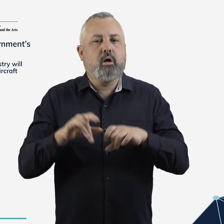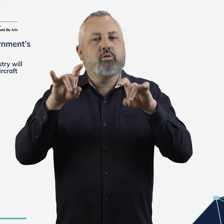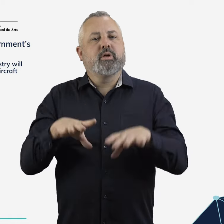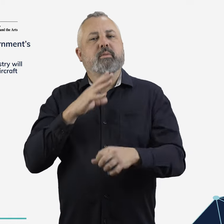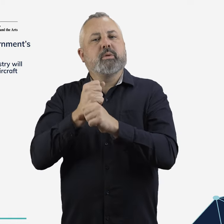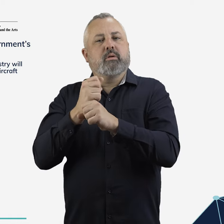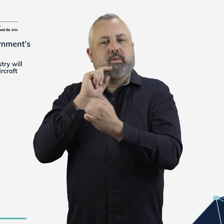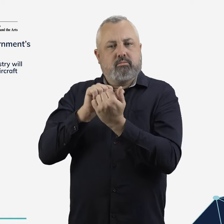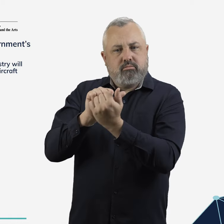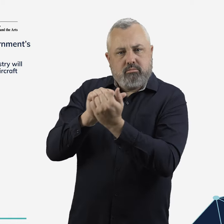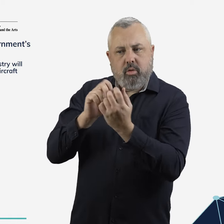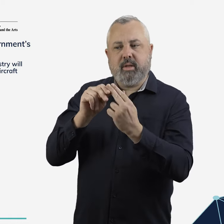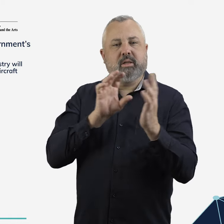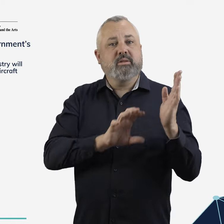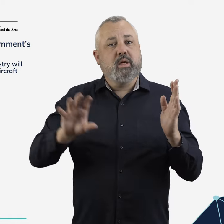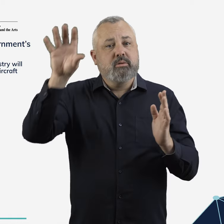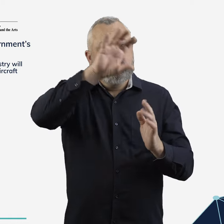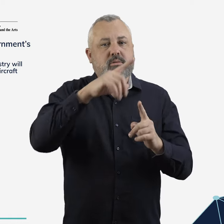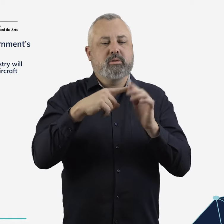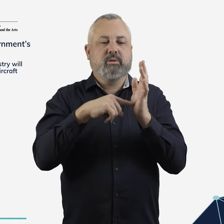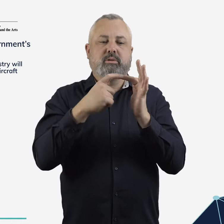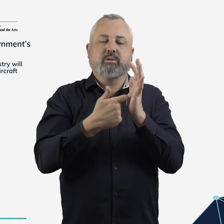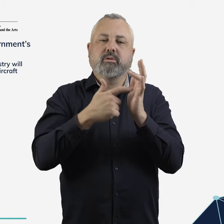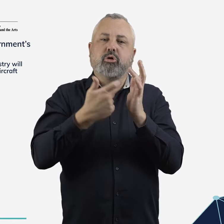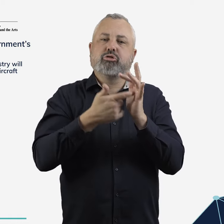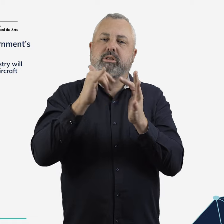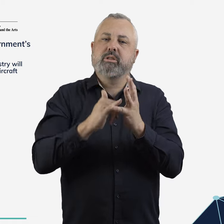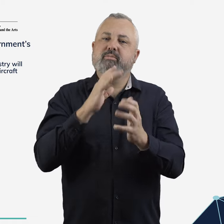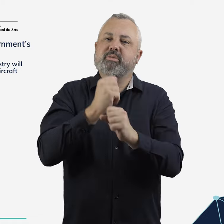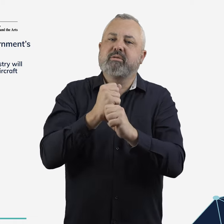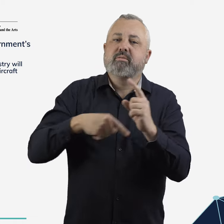The Australian Government will work with states and territories to